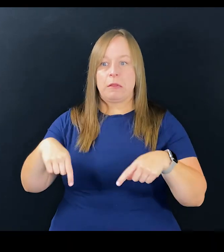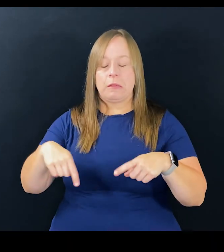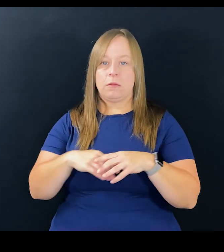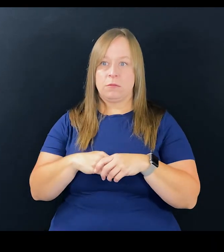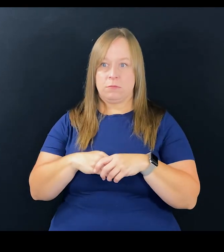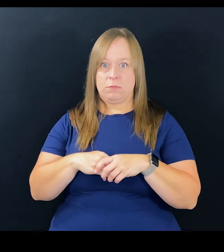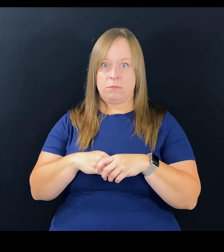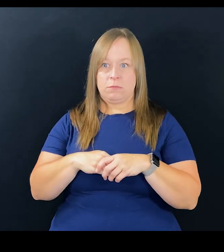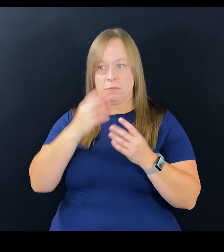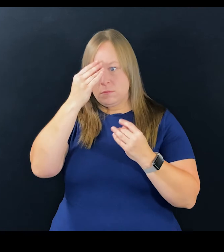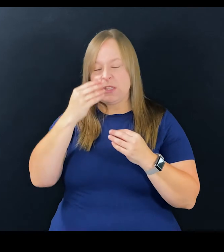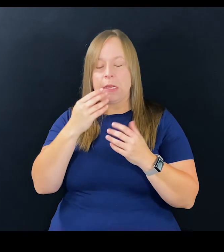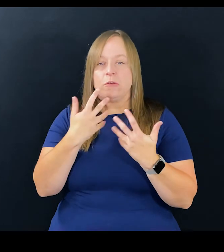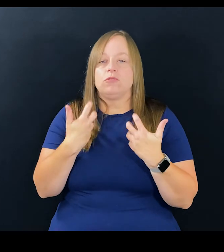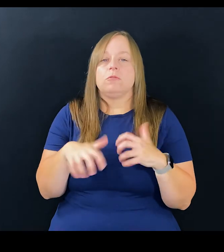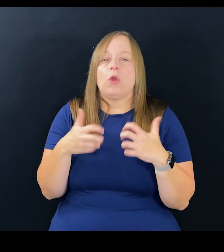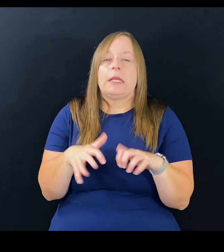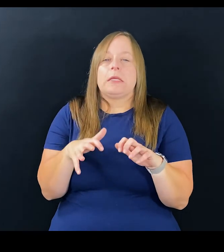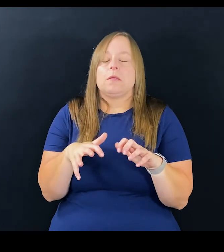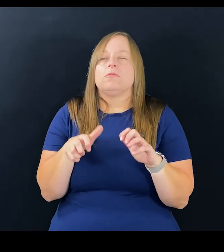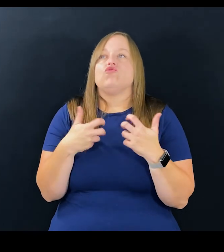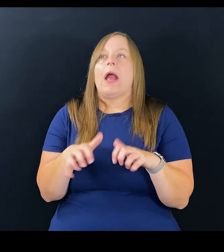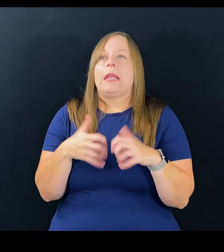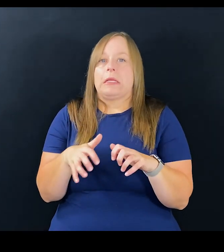going back to work every day, they are dreading it.